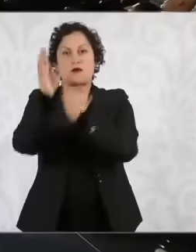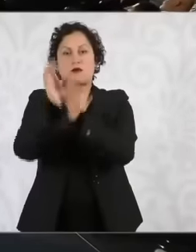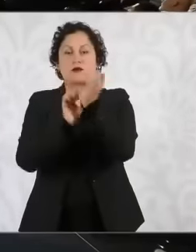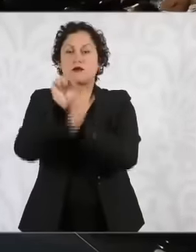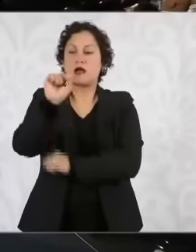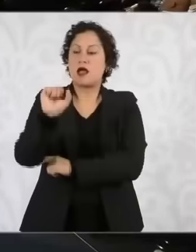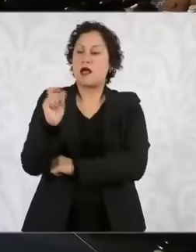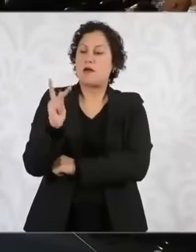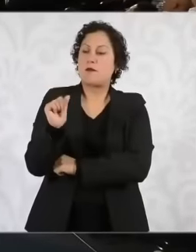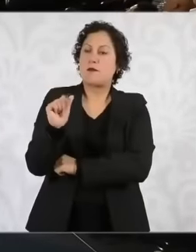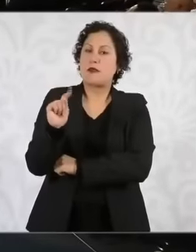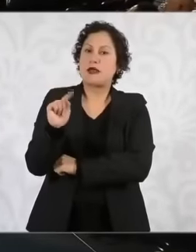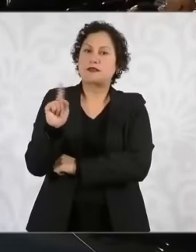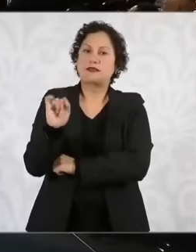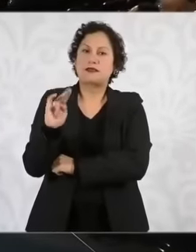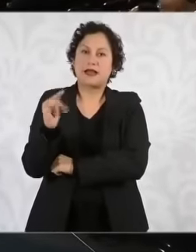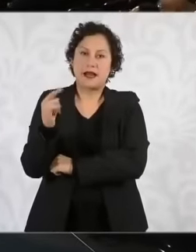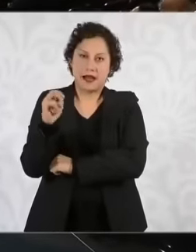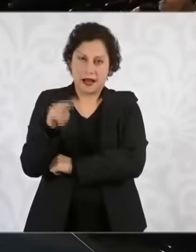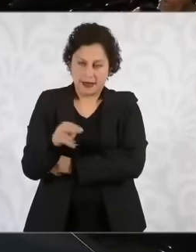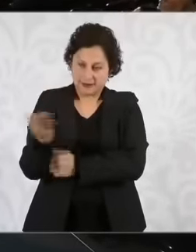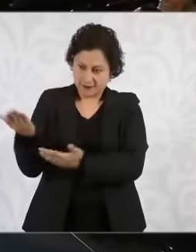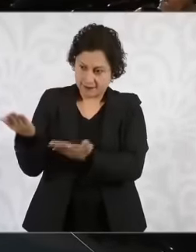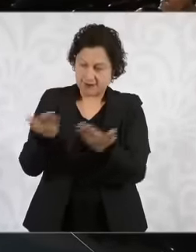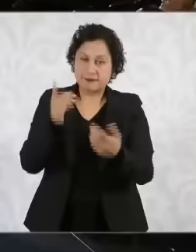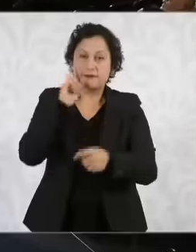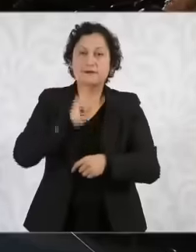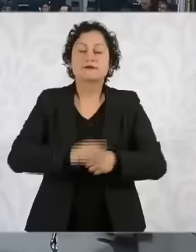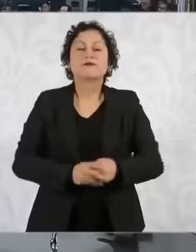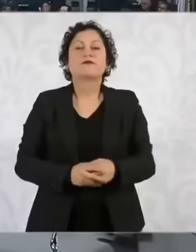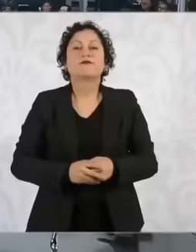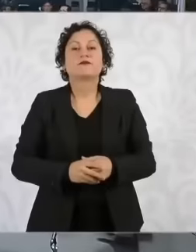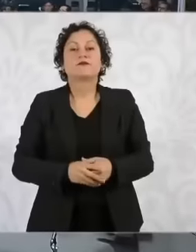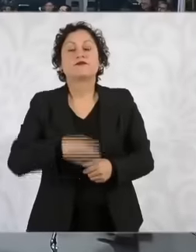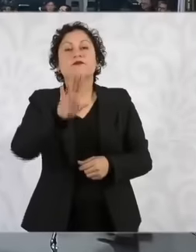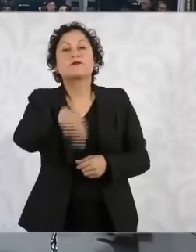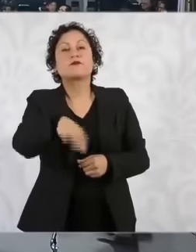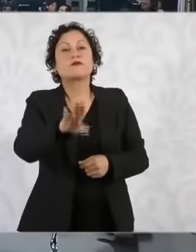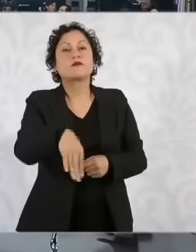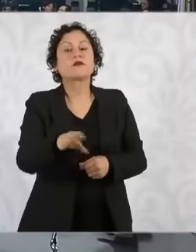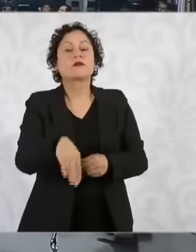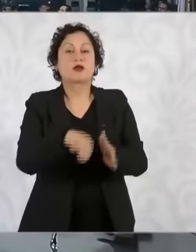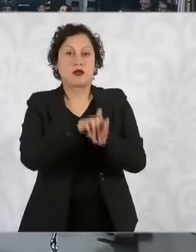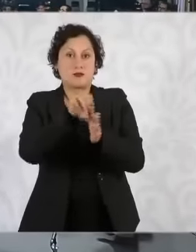can talk to us, President. Sorry, then reduction in percentages, we can talk about some. We are going to